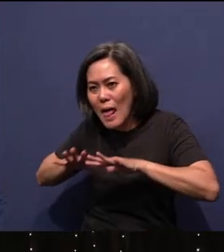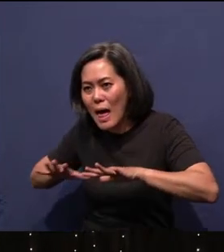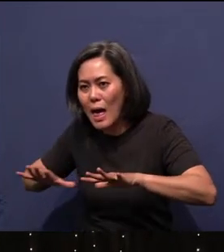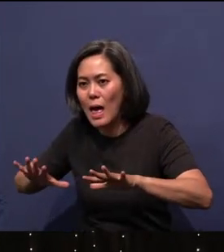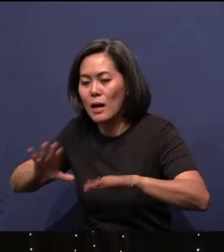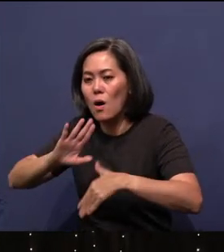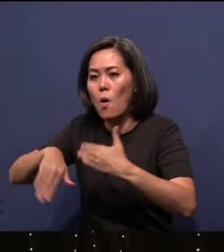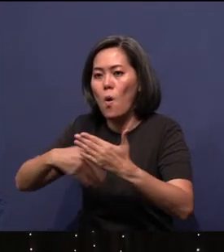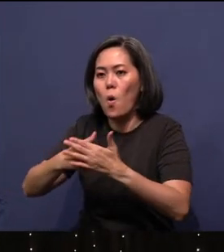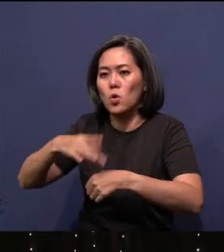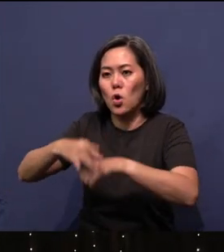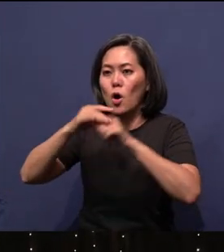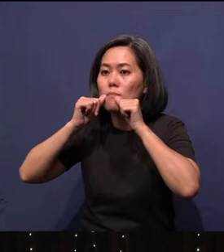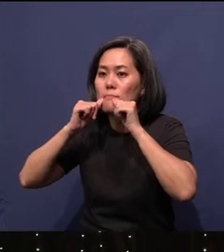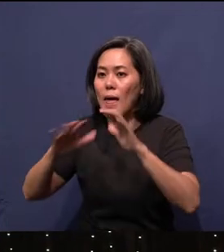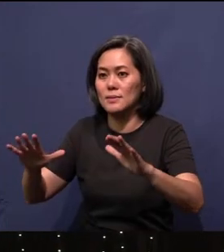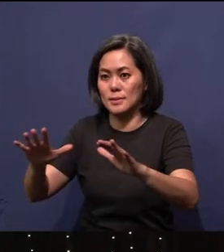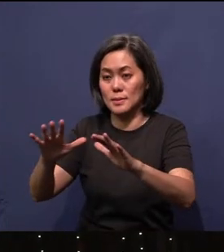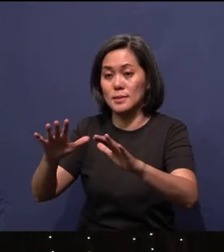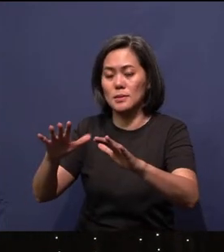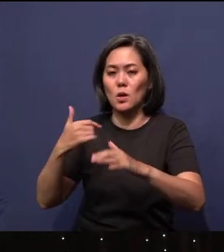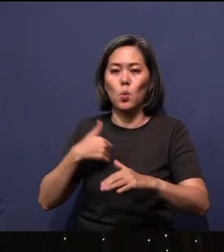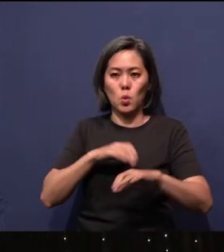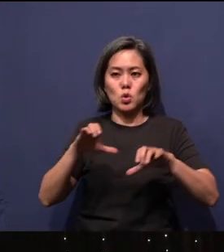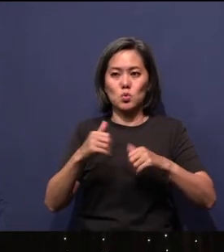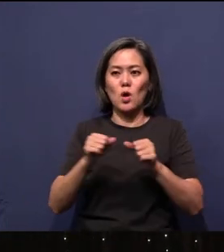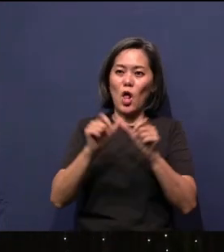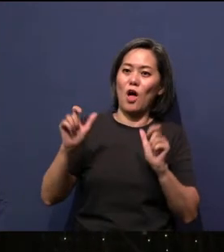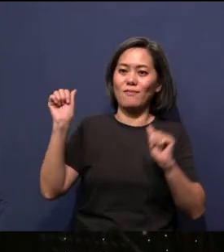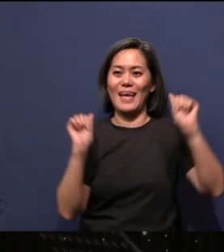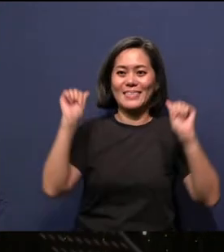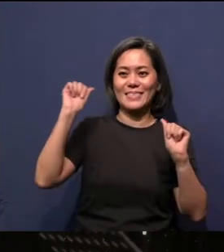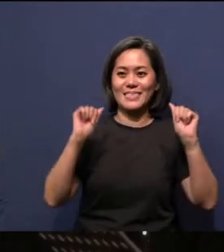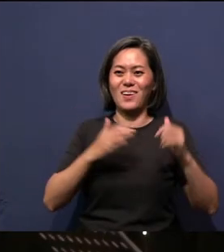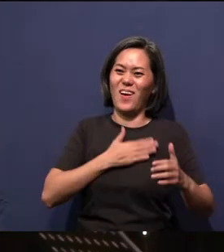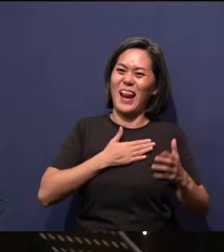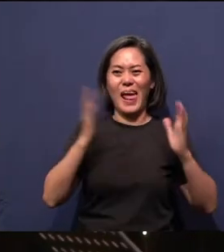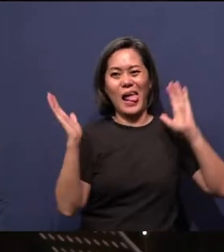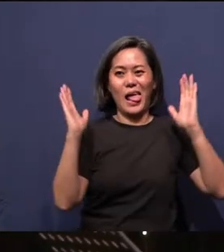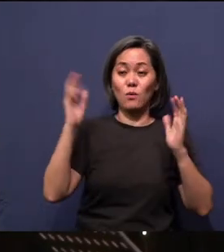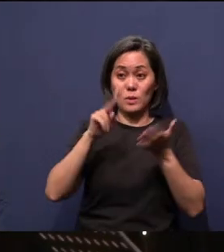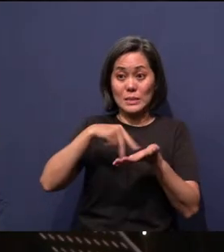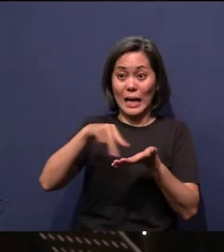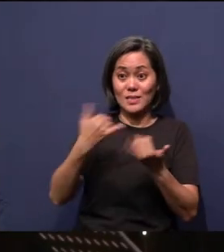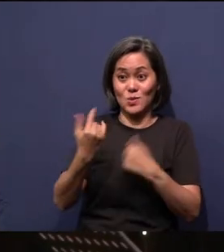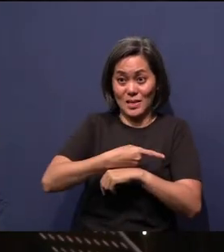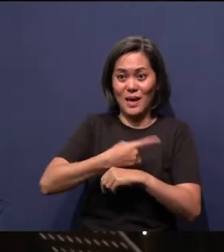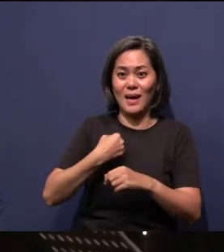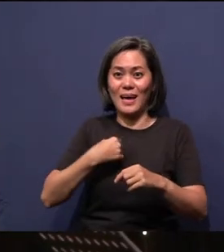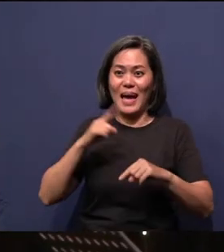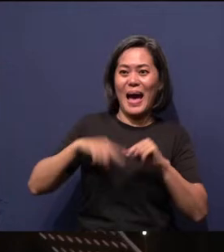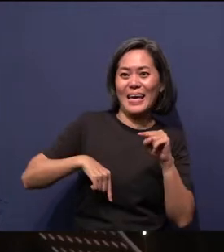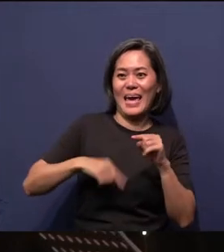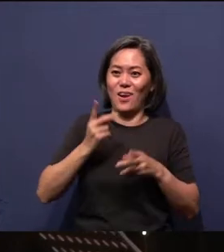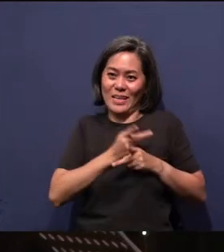So I know we did a lot of actions today, so Glenn and all that. I can't contain it. I